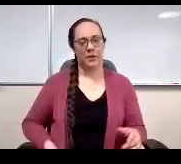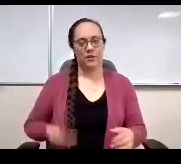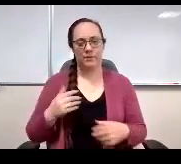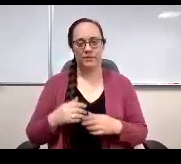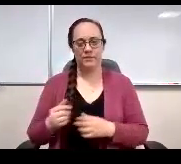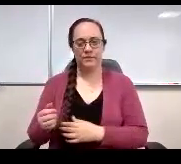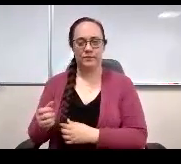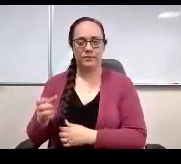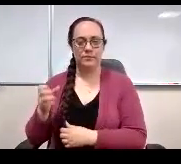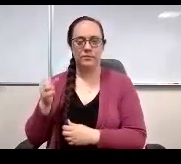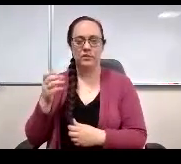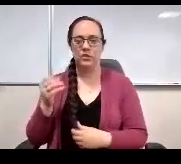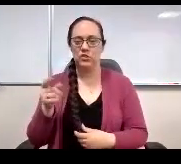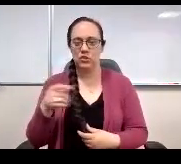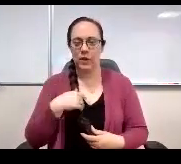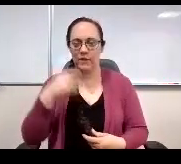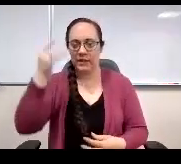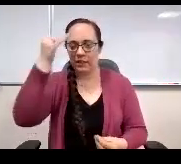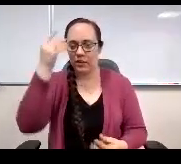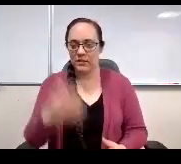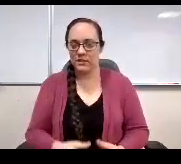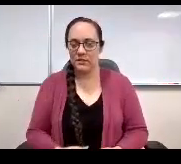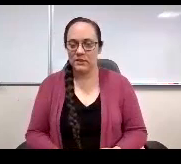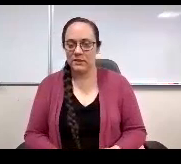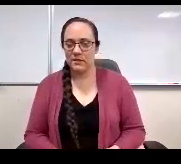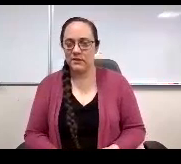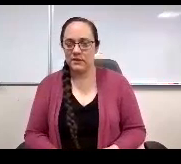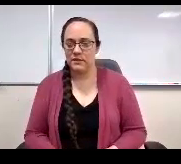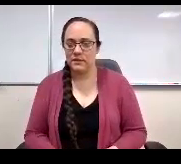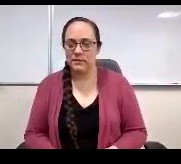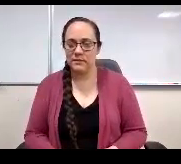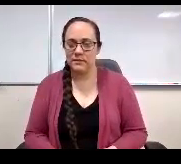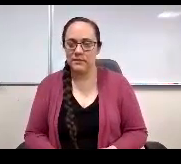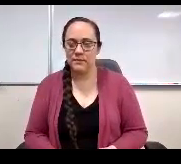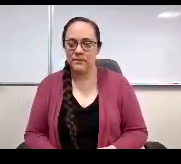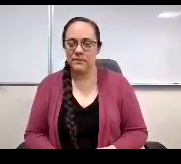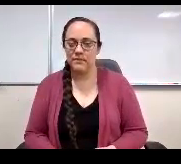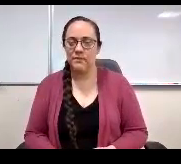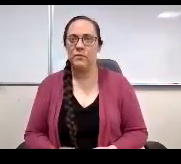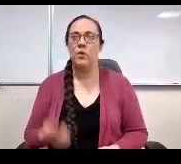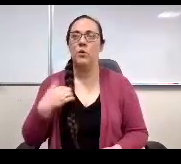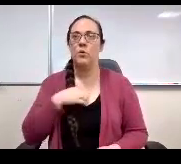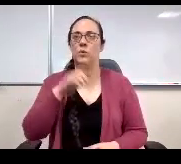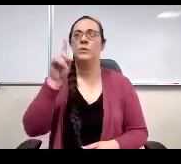So will you have any thoughts? Well, we we did talk about this.